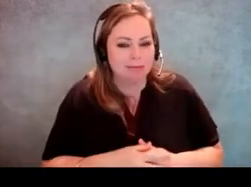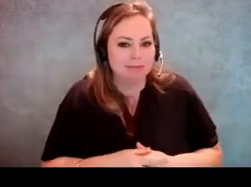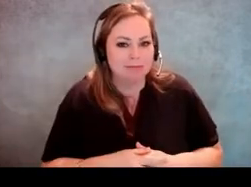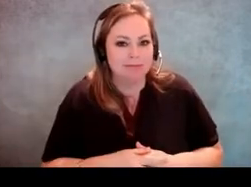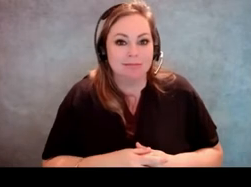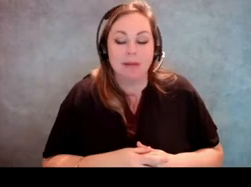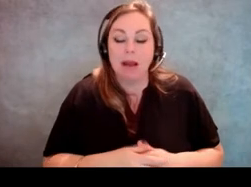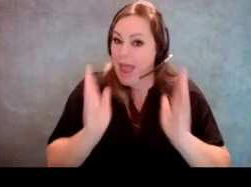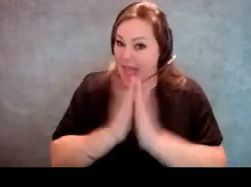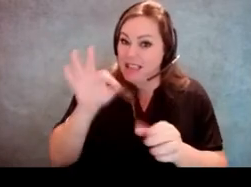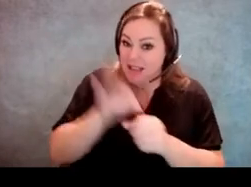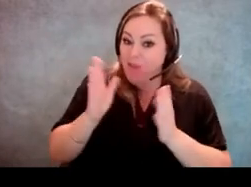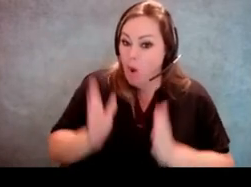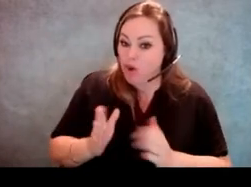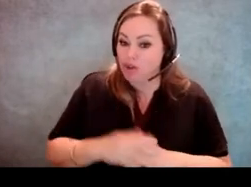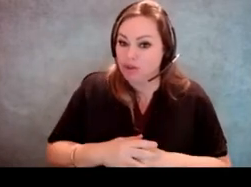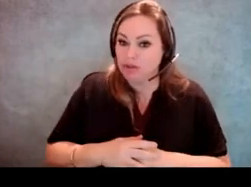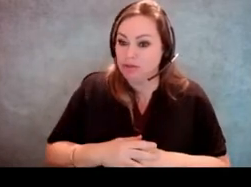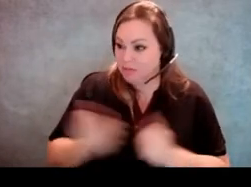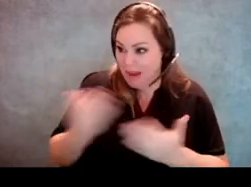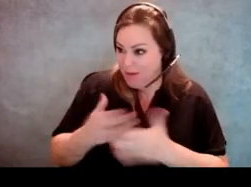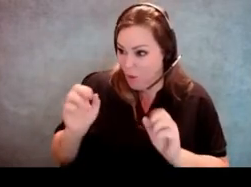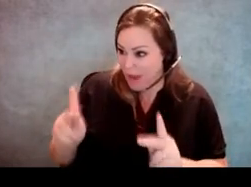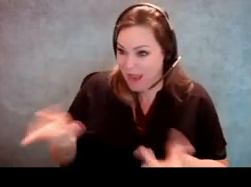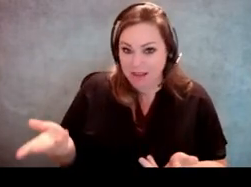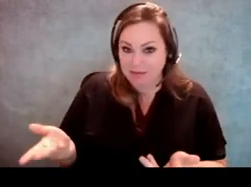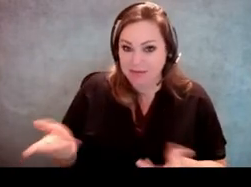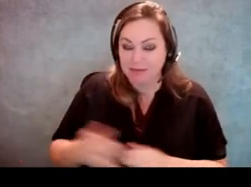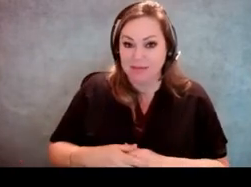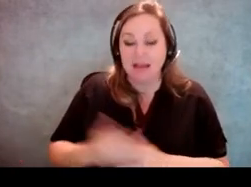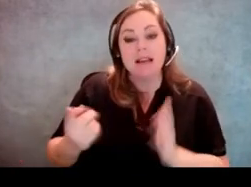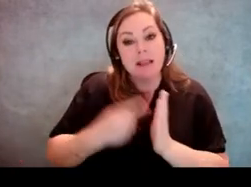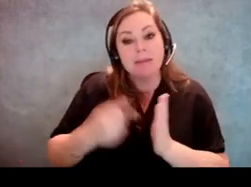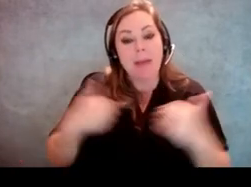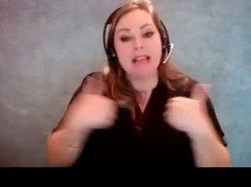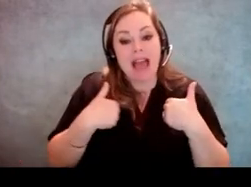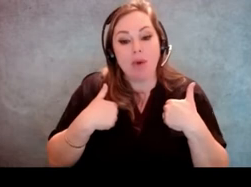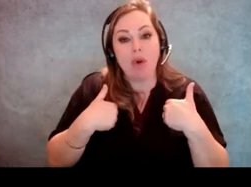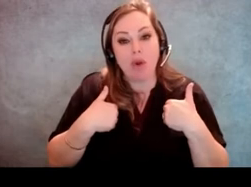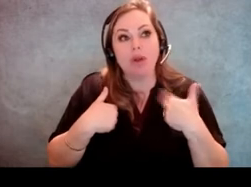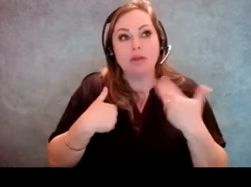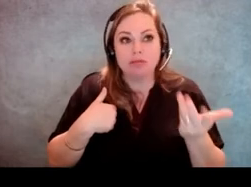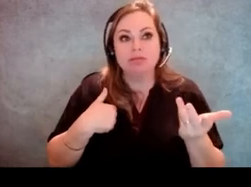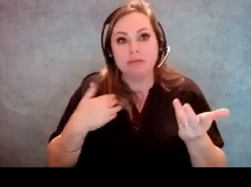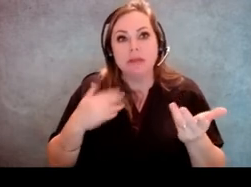I would ask the voter if everything's okay. 'Cause sometimes animals are trying to alert